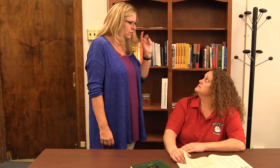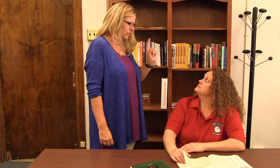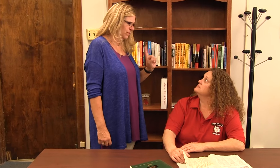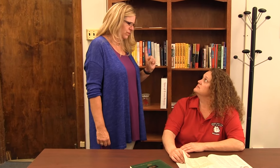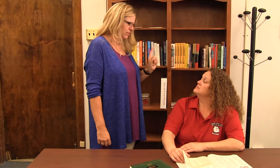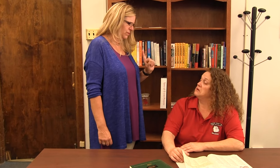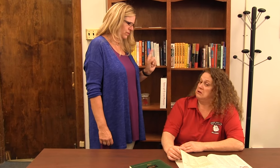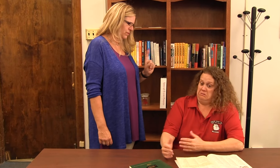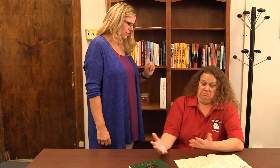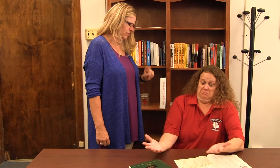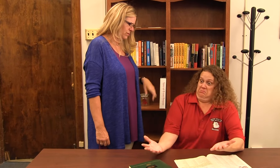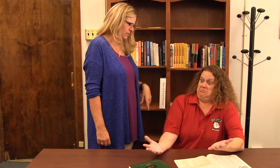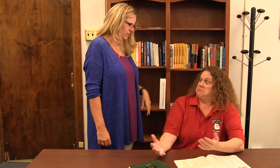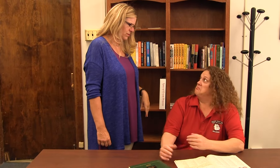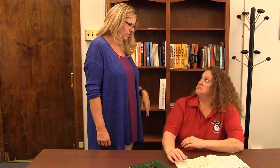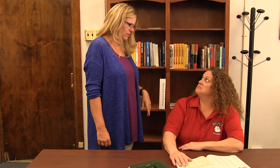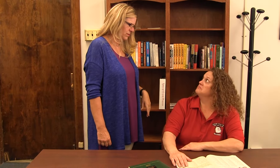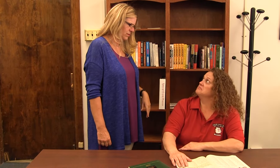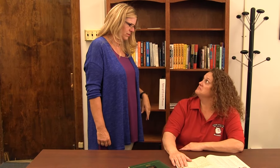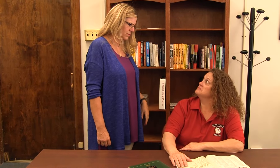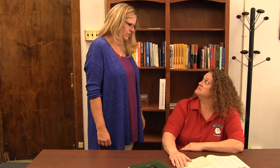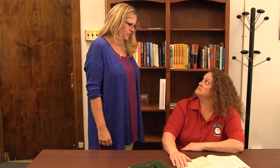"Where is Cindy?" "I don't know."